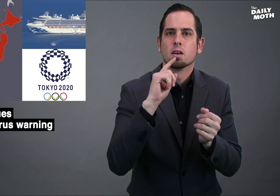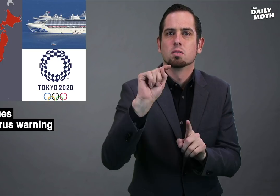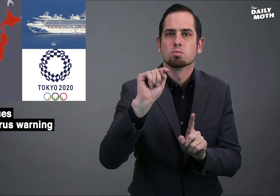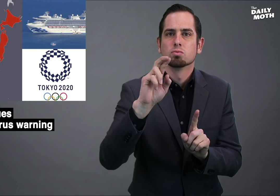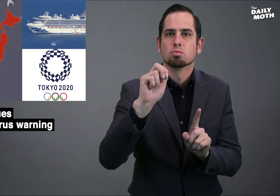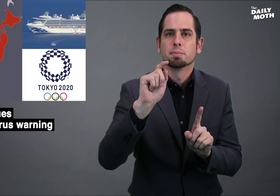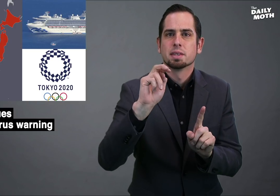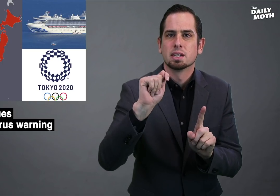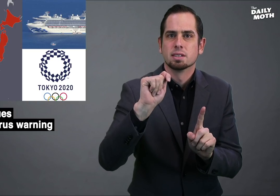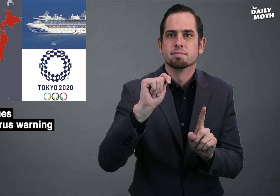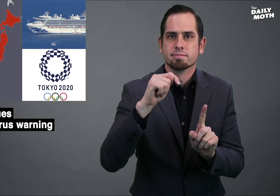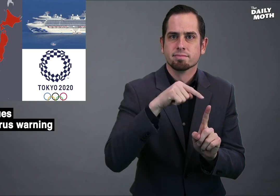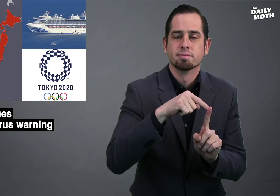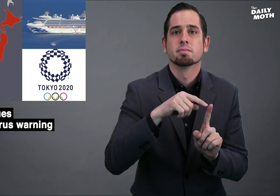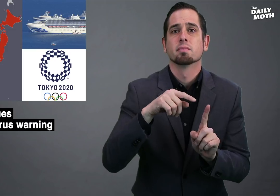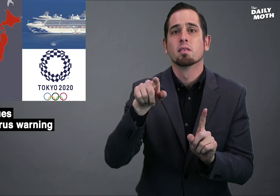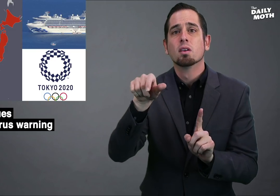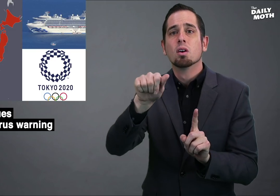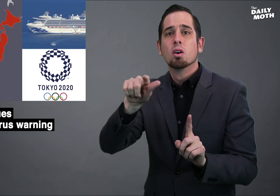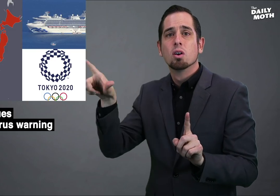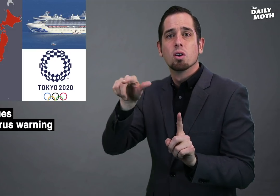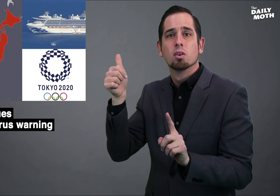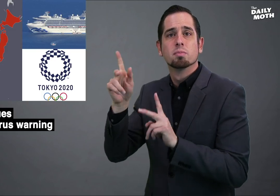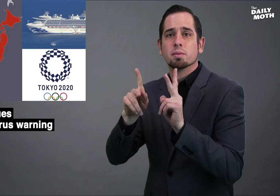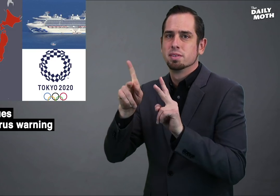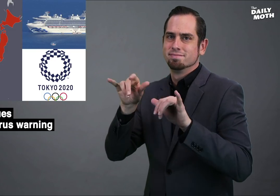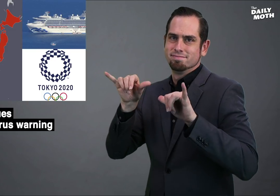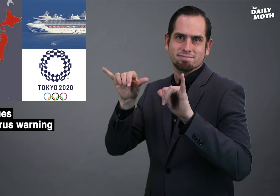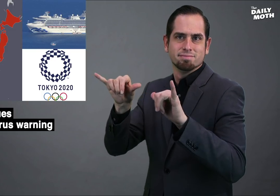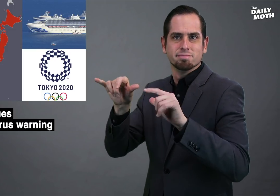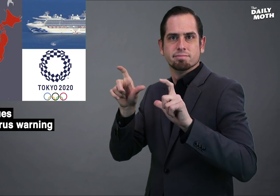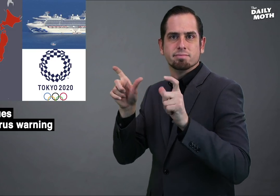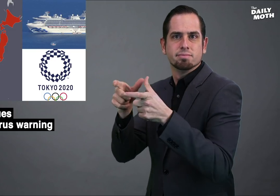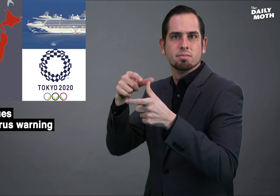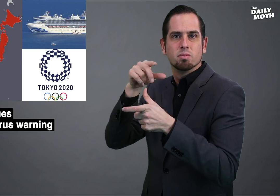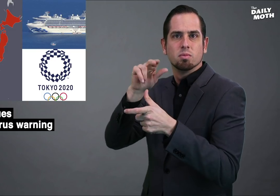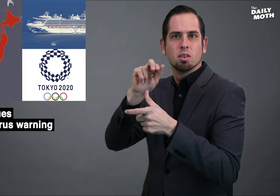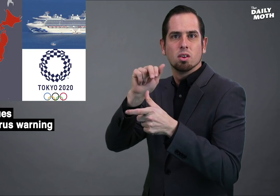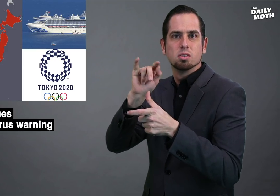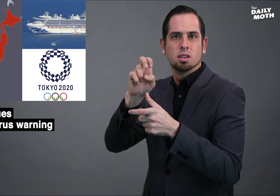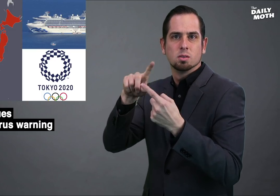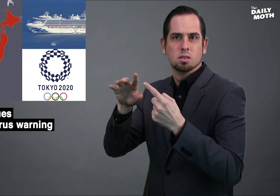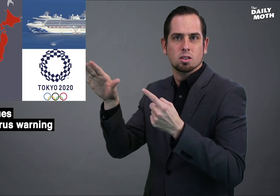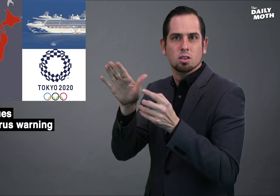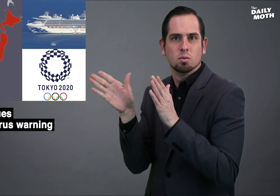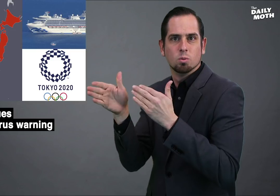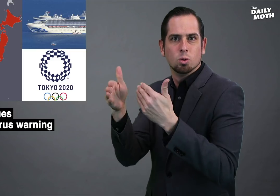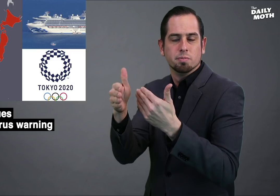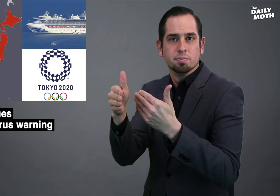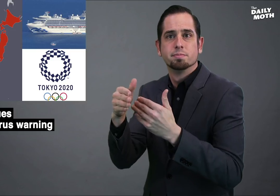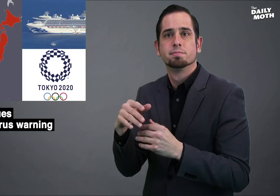for treatment, while all others were quarantined to their rooms.